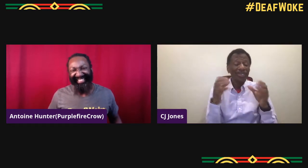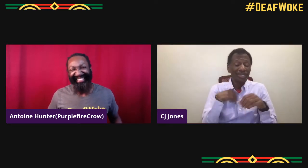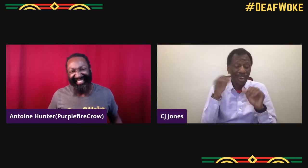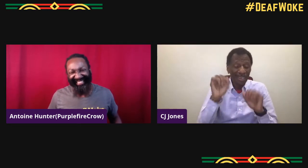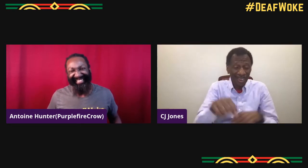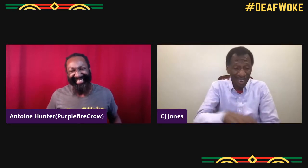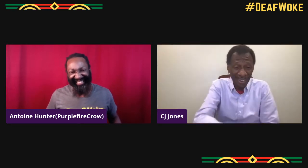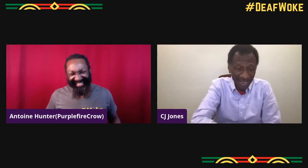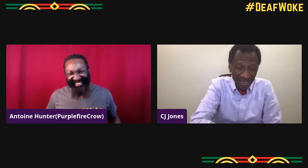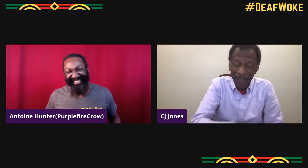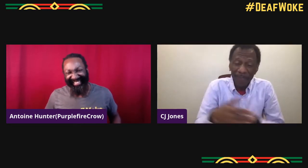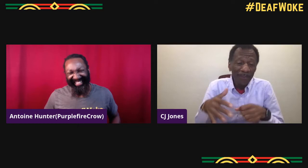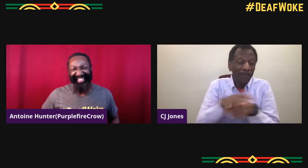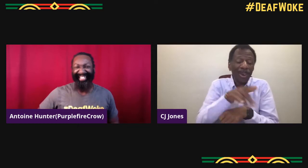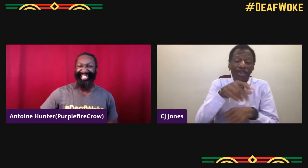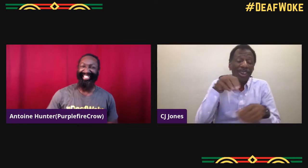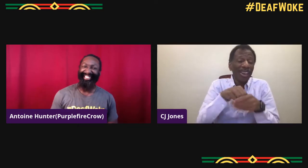but I can try to give you